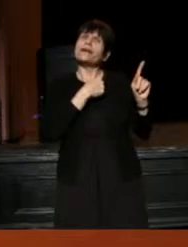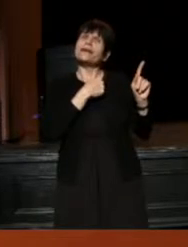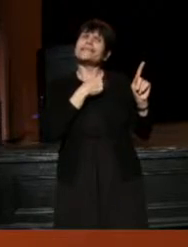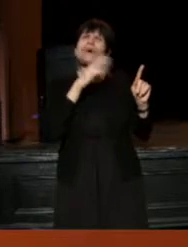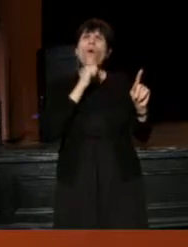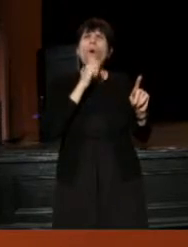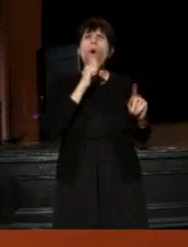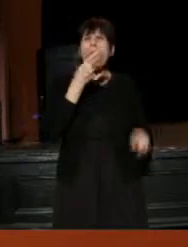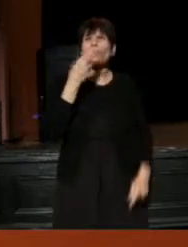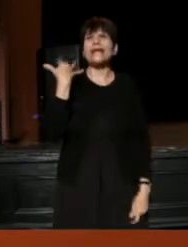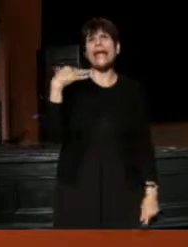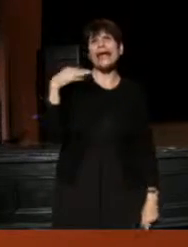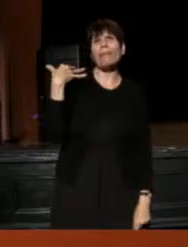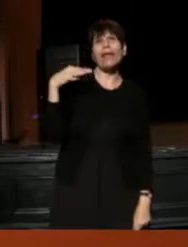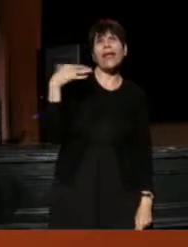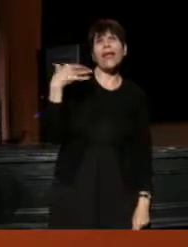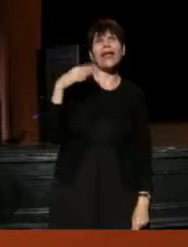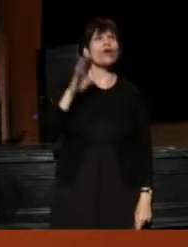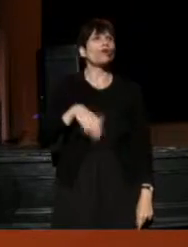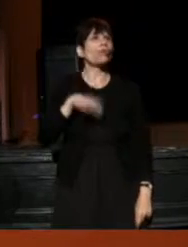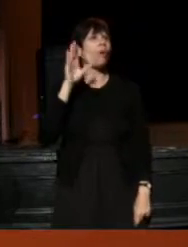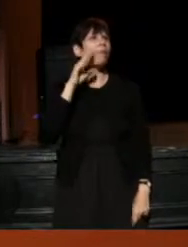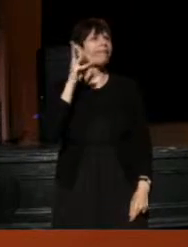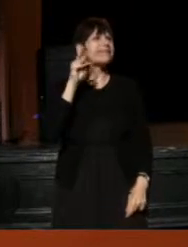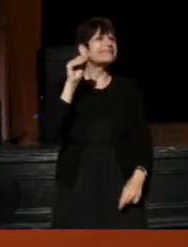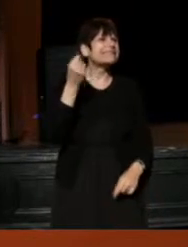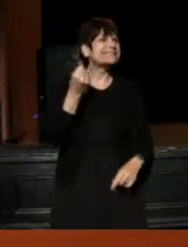He grew up in the 60s and he was reared then,